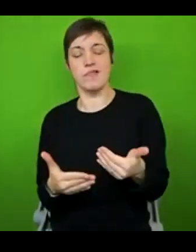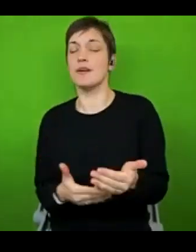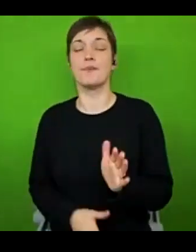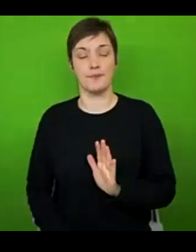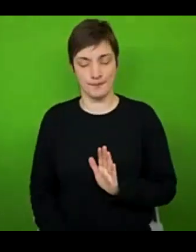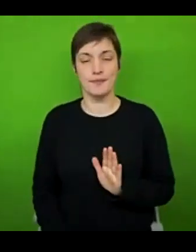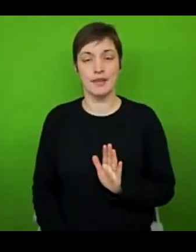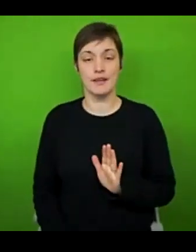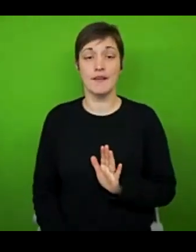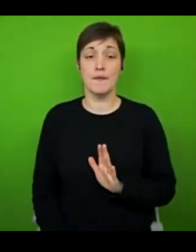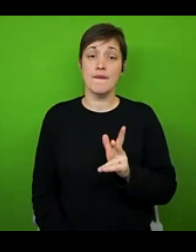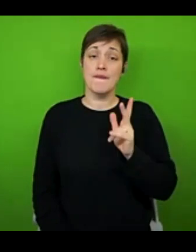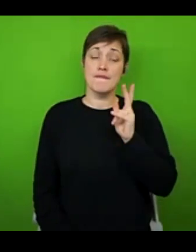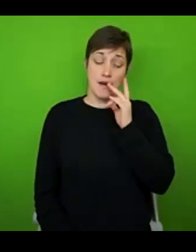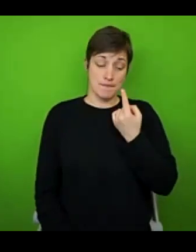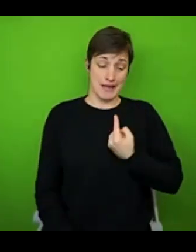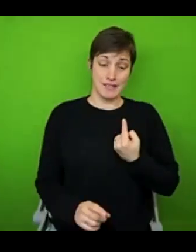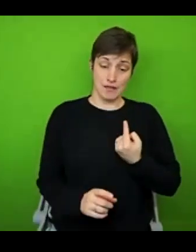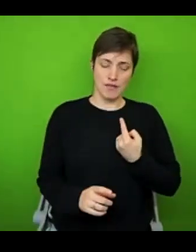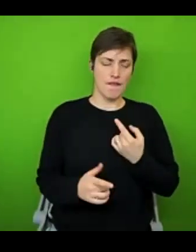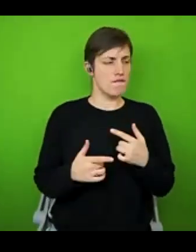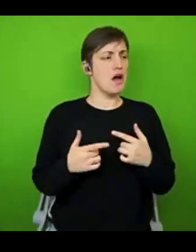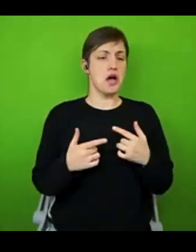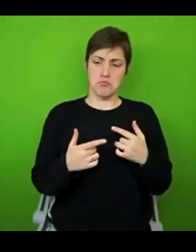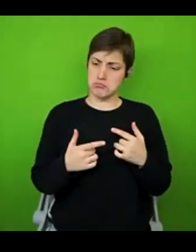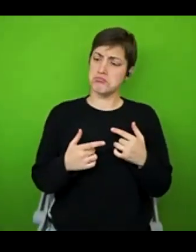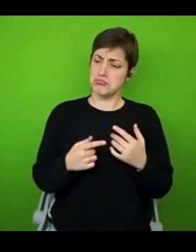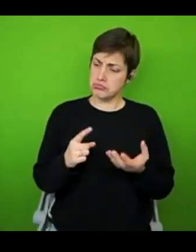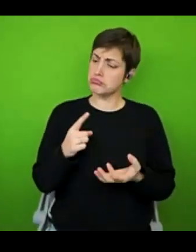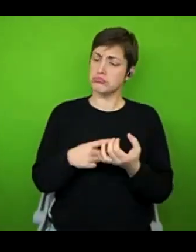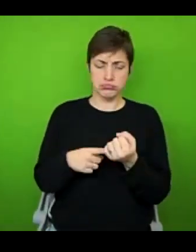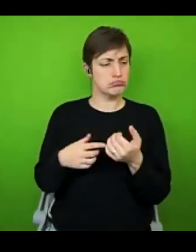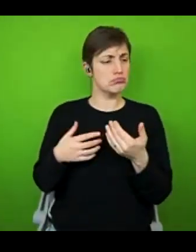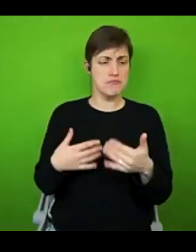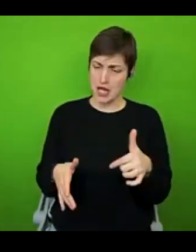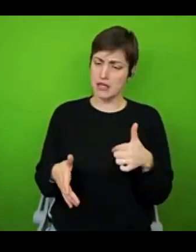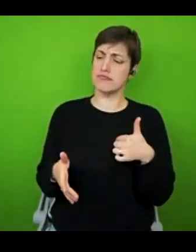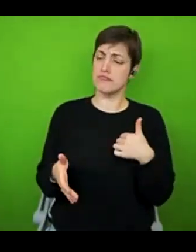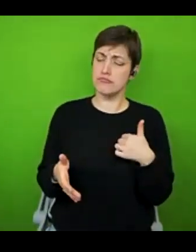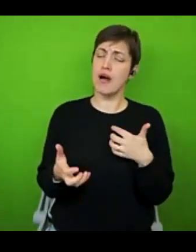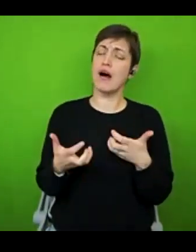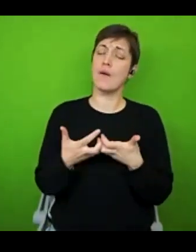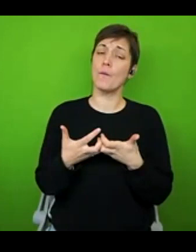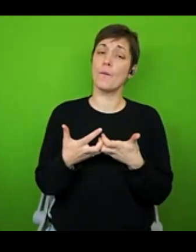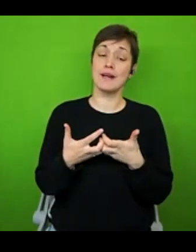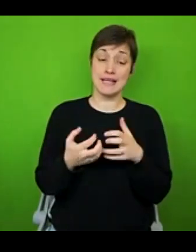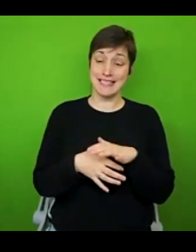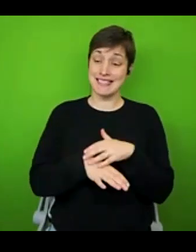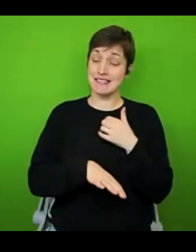ways I can find a sense of accomplishment, even within the challenging circumstances of chronic illness is to try and set incremental goals for myself.